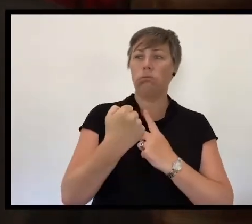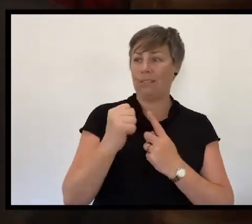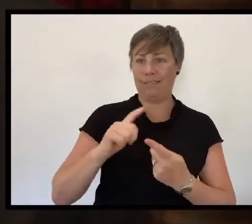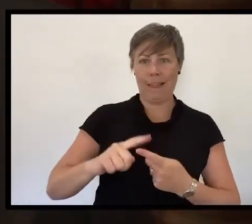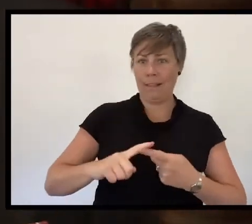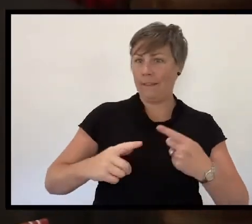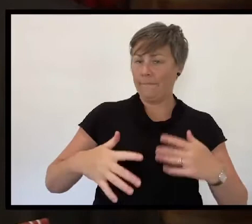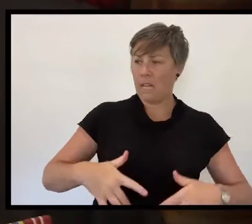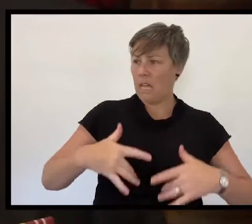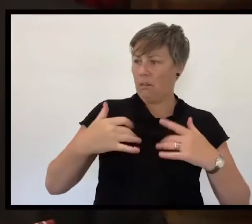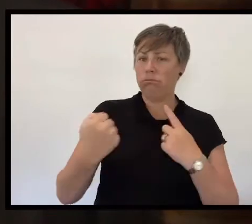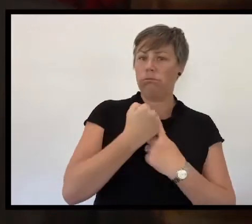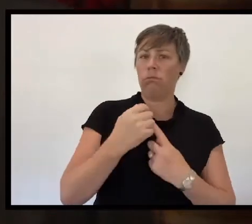Seventy-five years on,